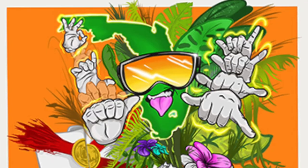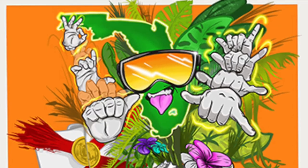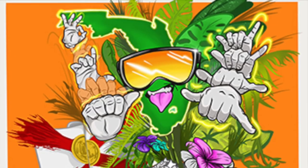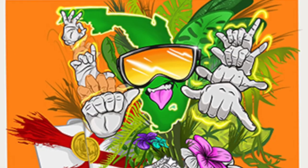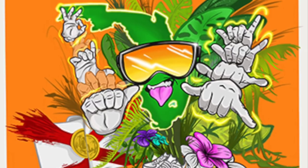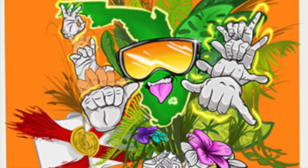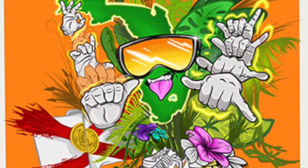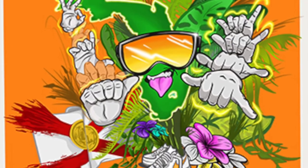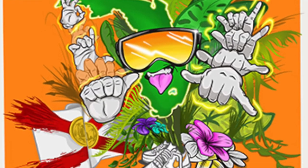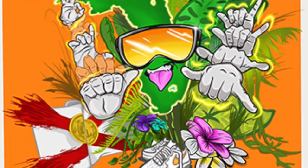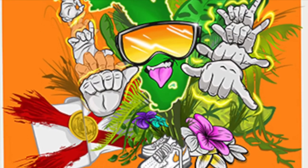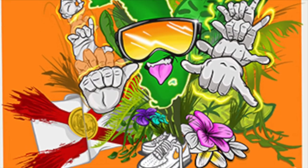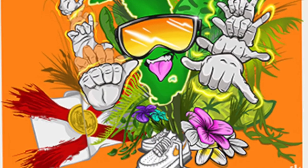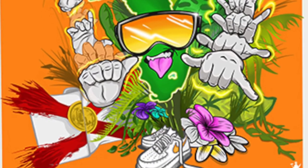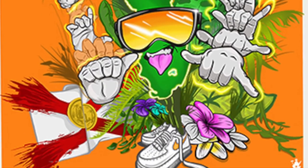(Florida that!)